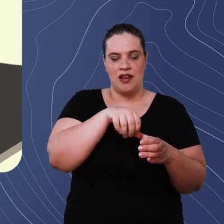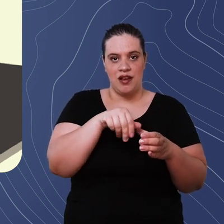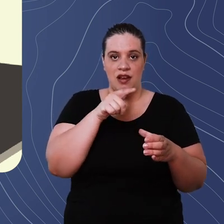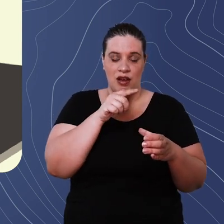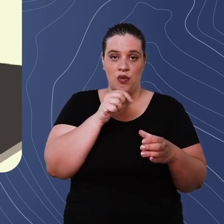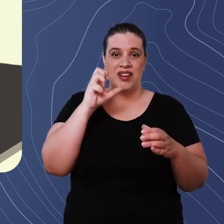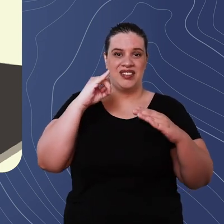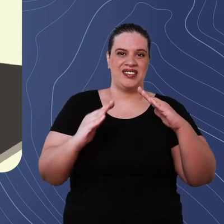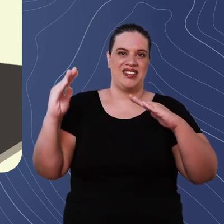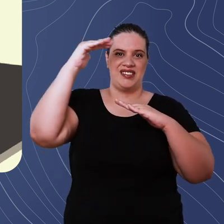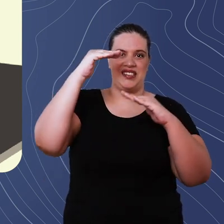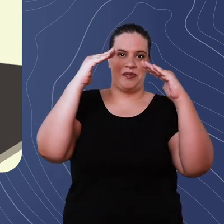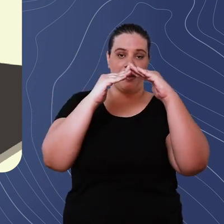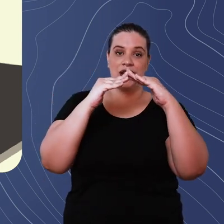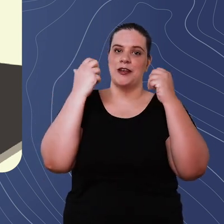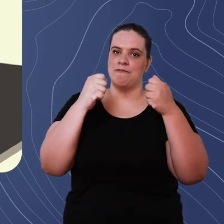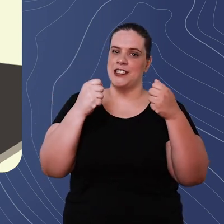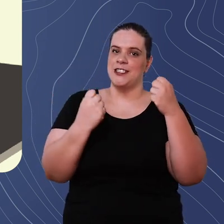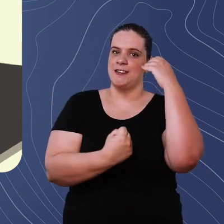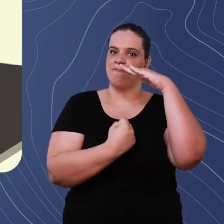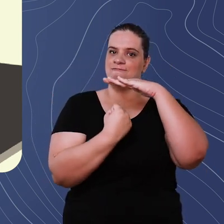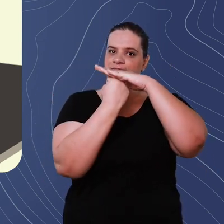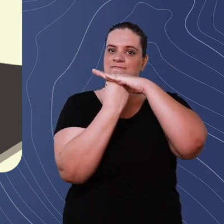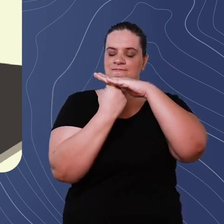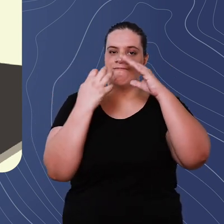this on top of a slab you need a structure that support the weight of this